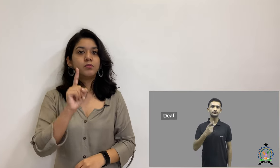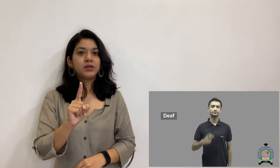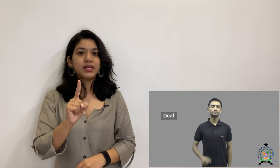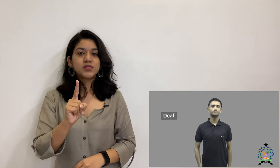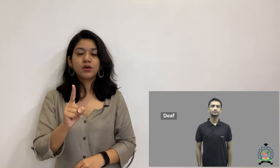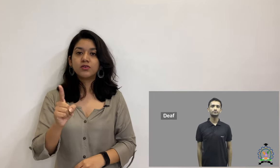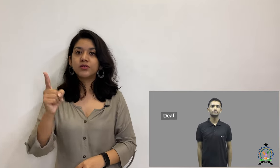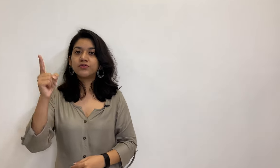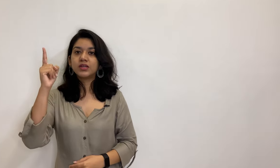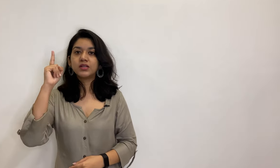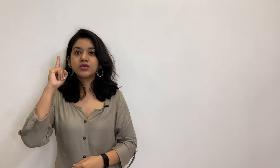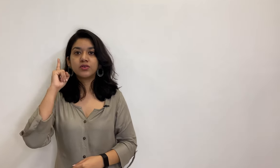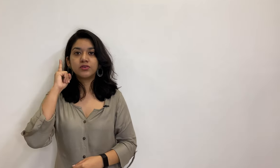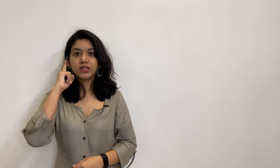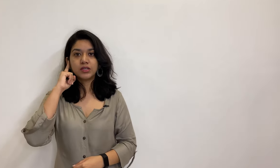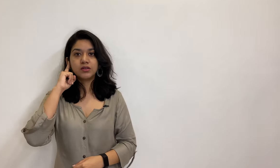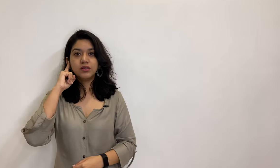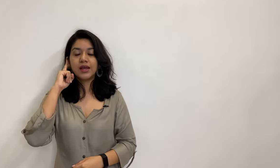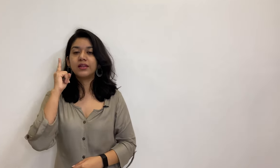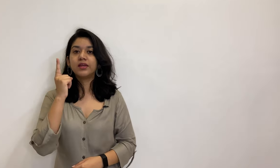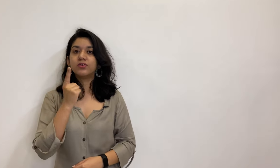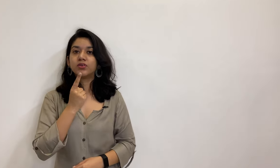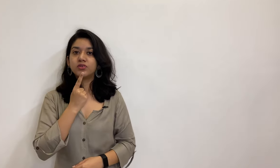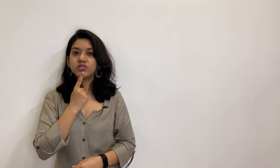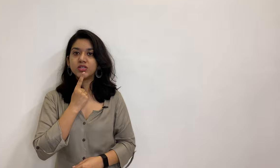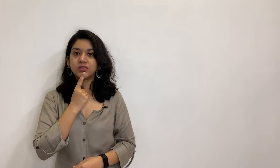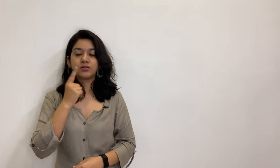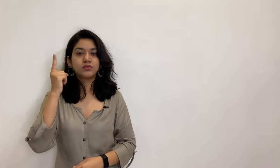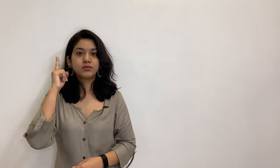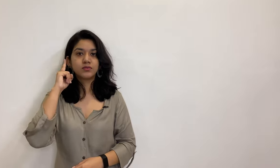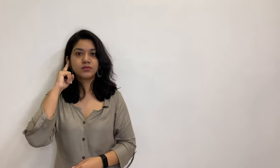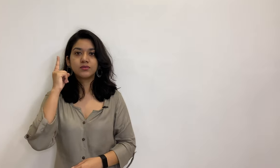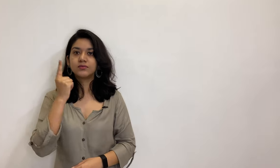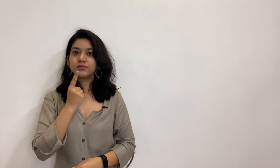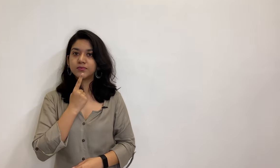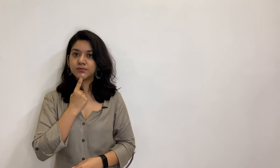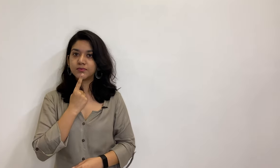Place one of your fingers on your ear and then on your chin. Deaf